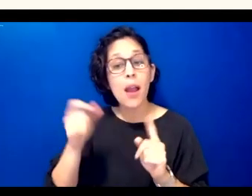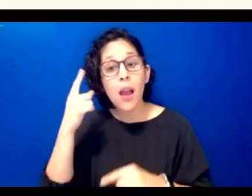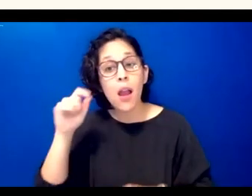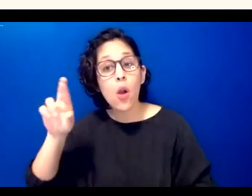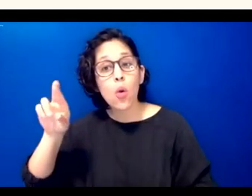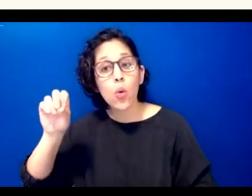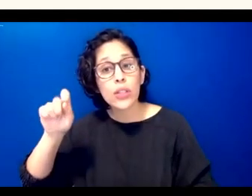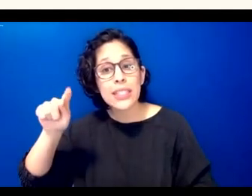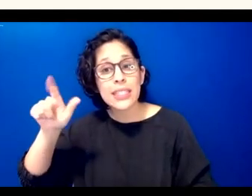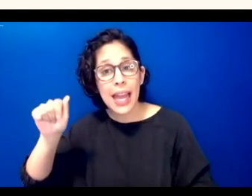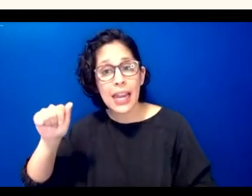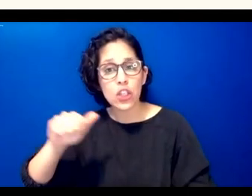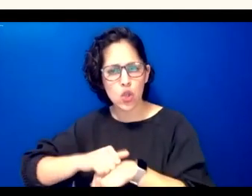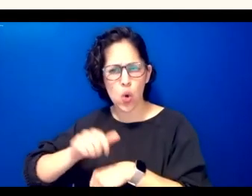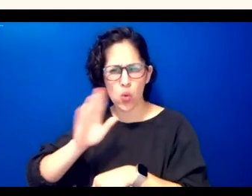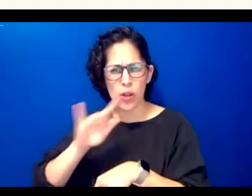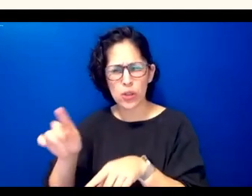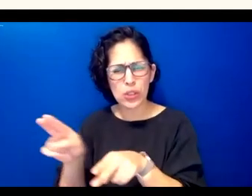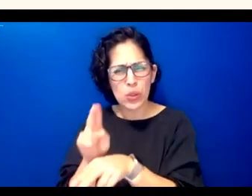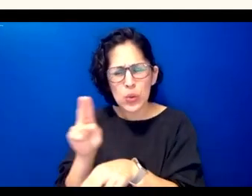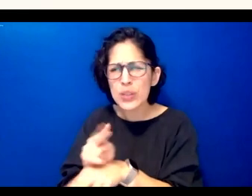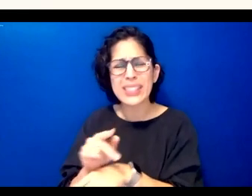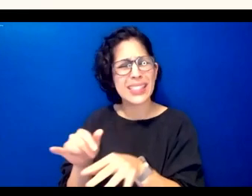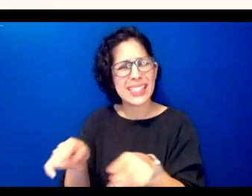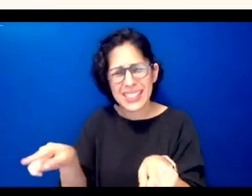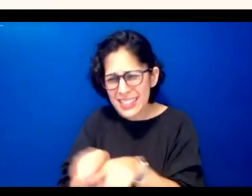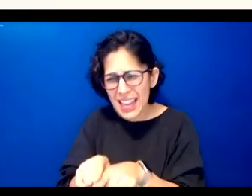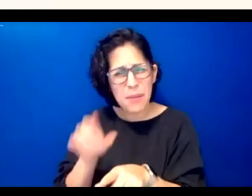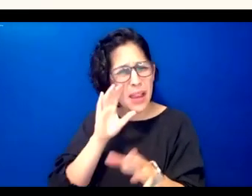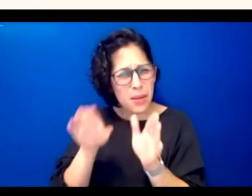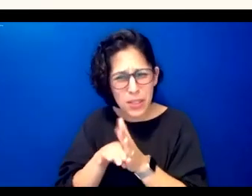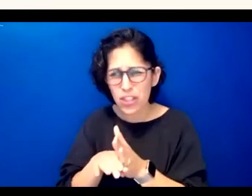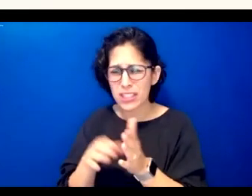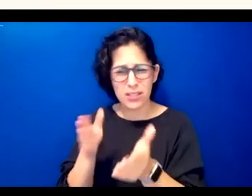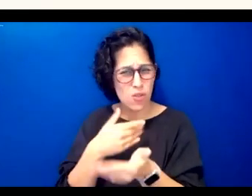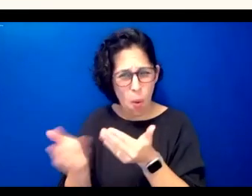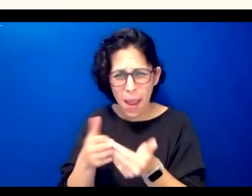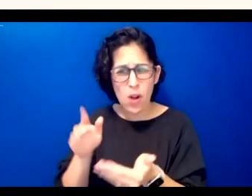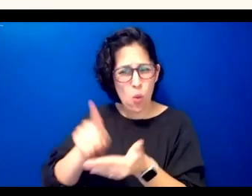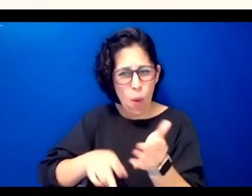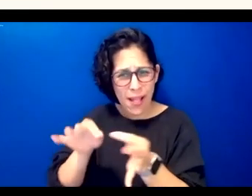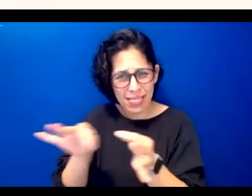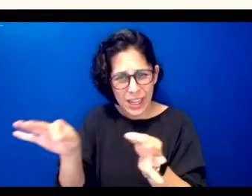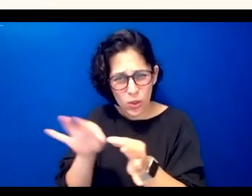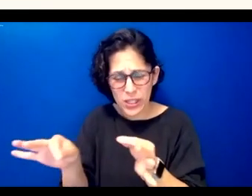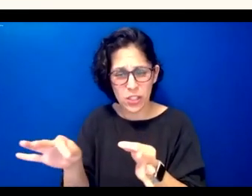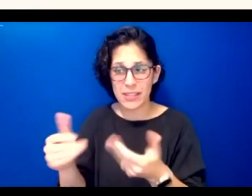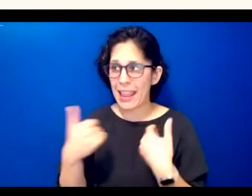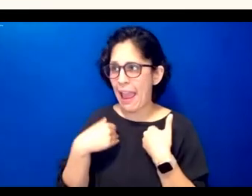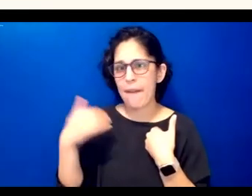and audio across their products so they use the same stock images they use the same vocabulary